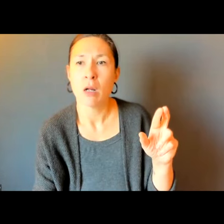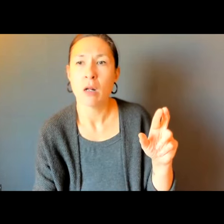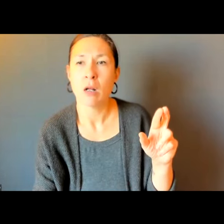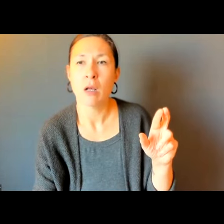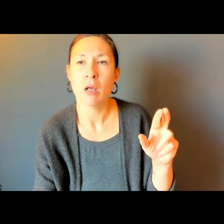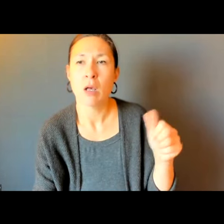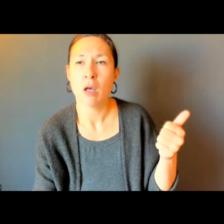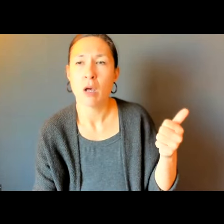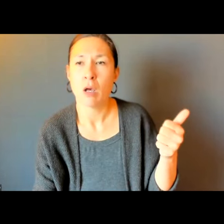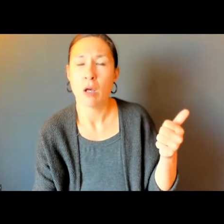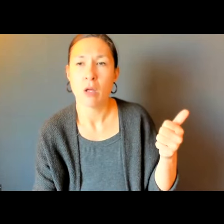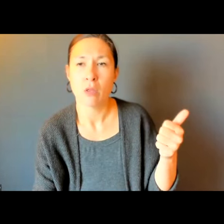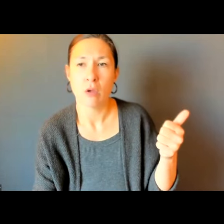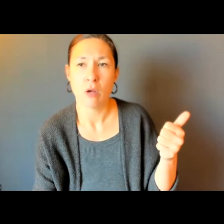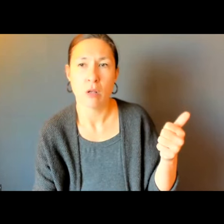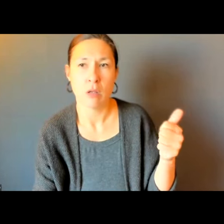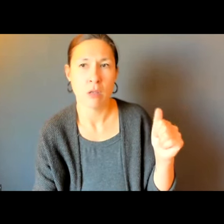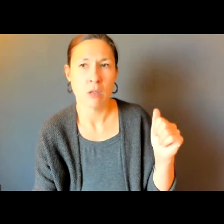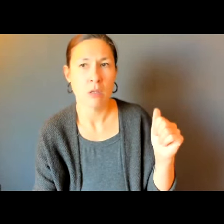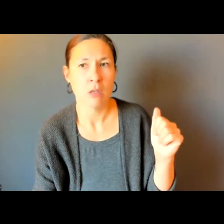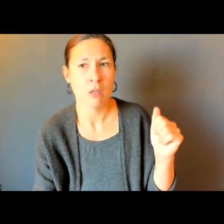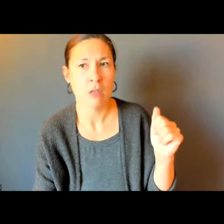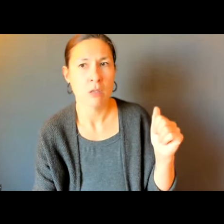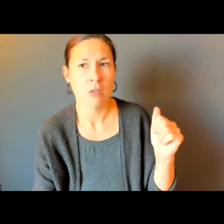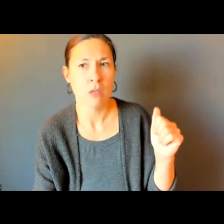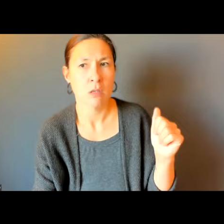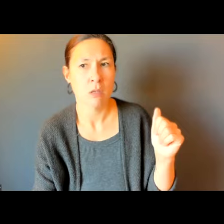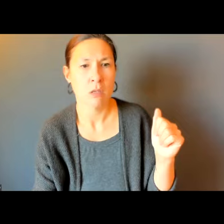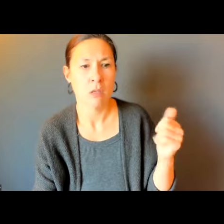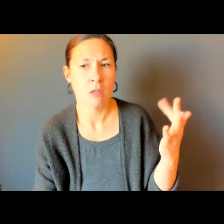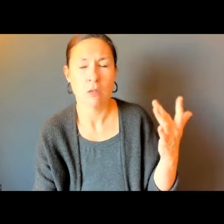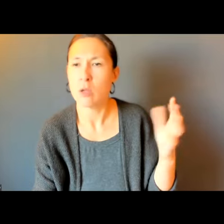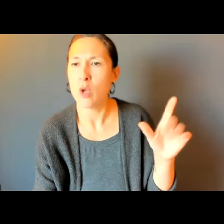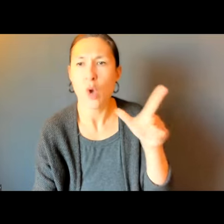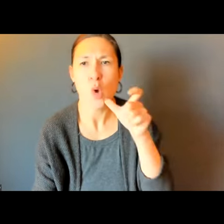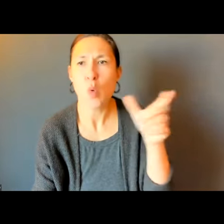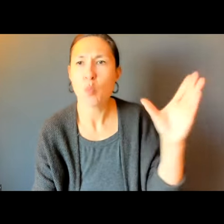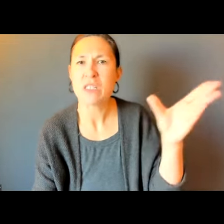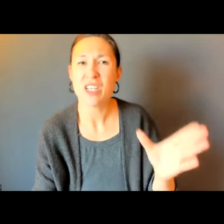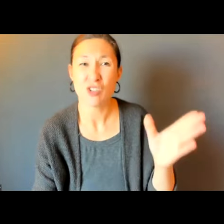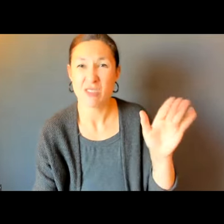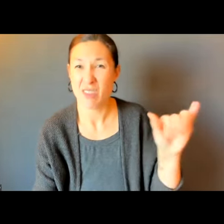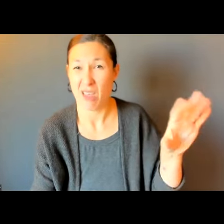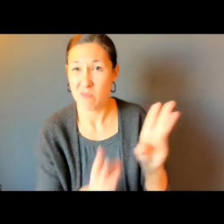US IF YOU ARE ON? OR KAT BENNISH WHO OVERSEES --